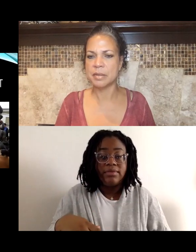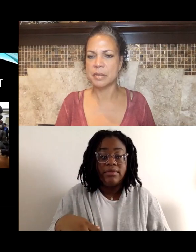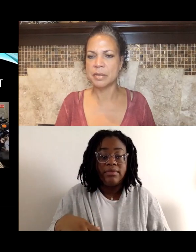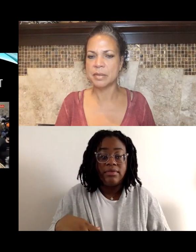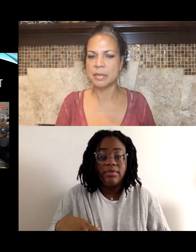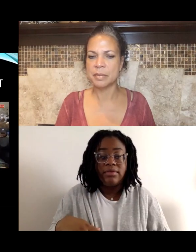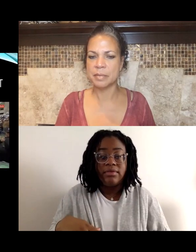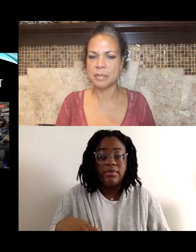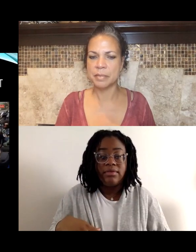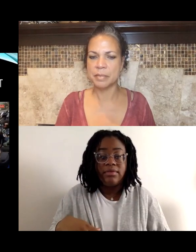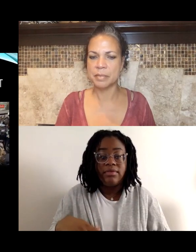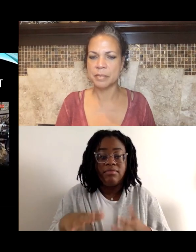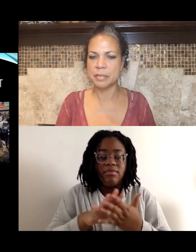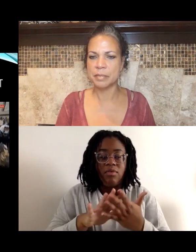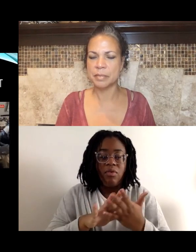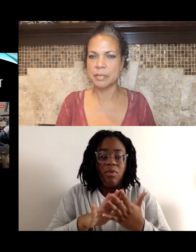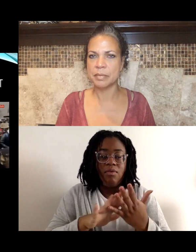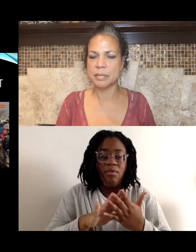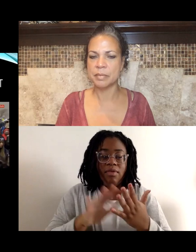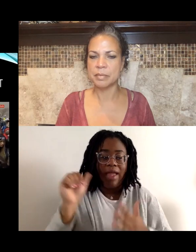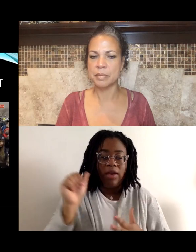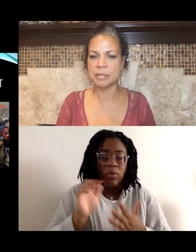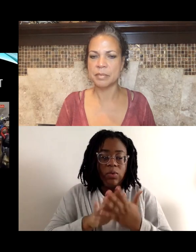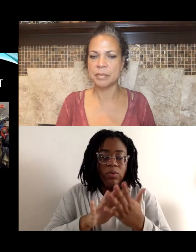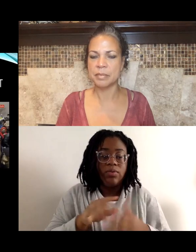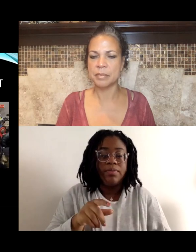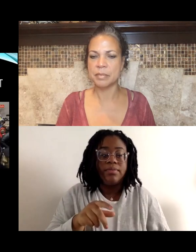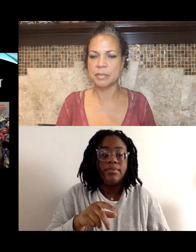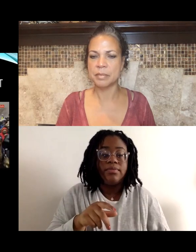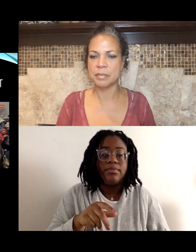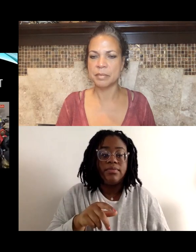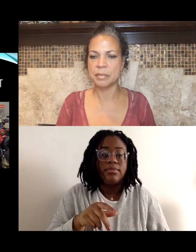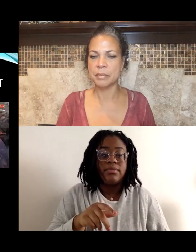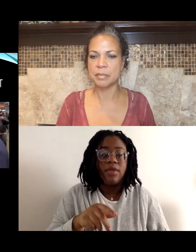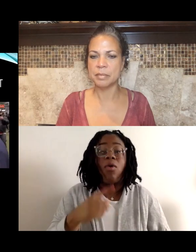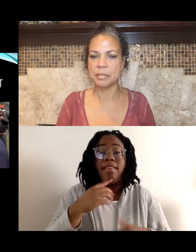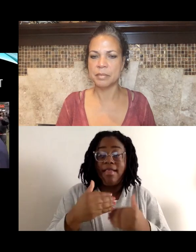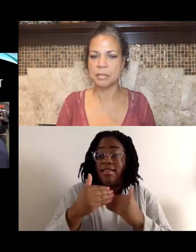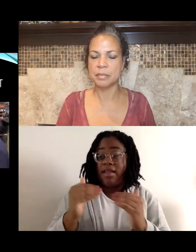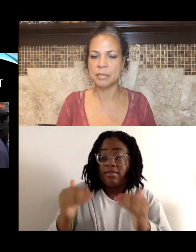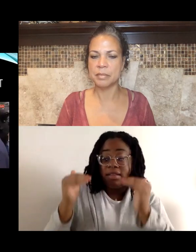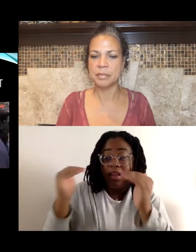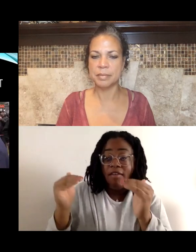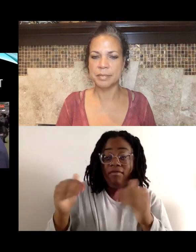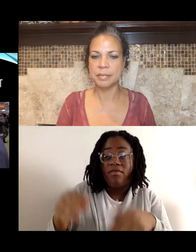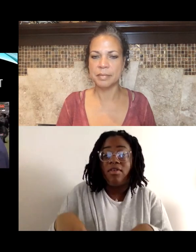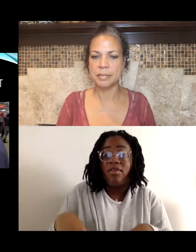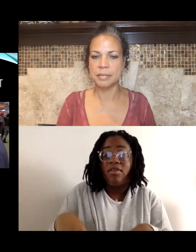And so what we're looking for, is taking it to the next level, and the next level in terms of getting our freedom.